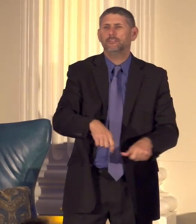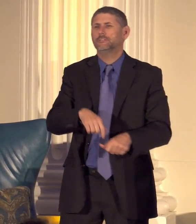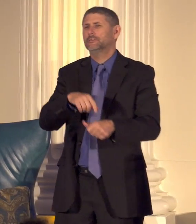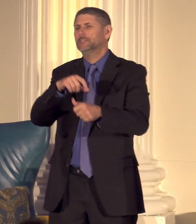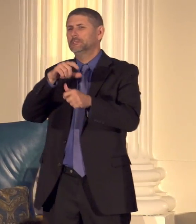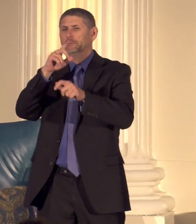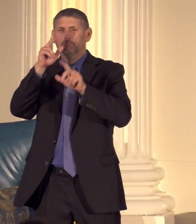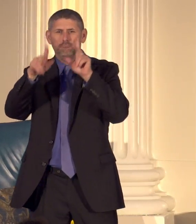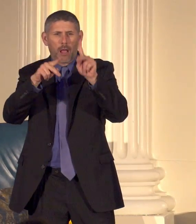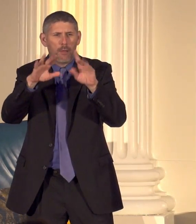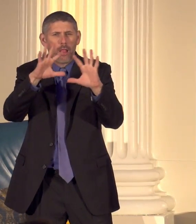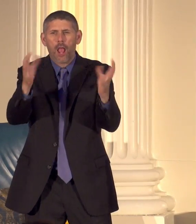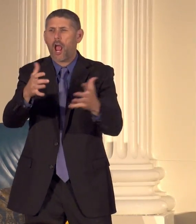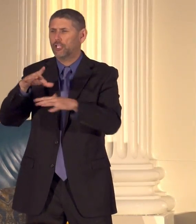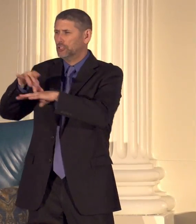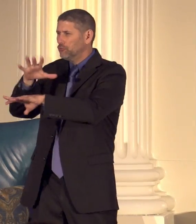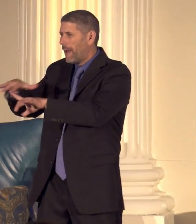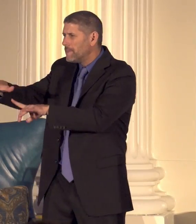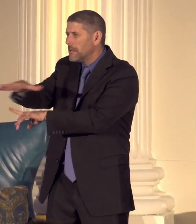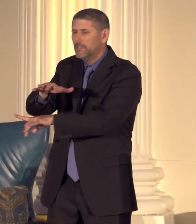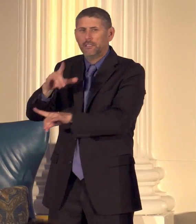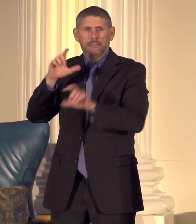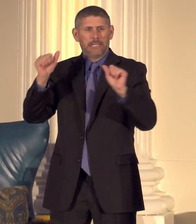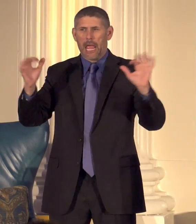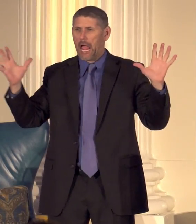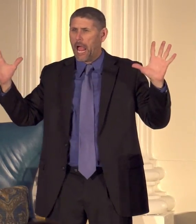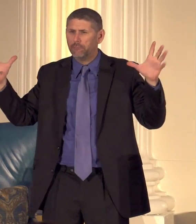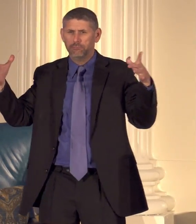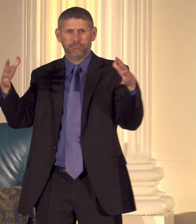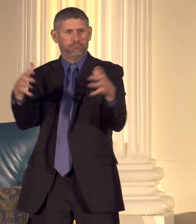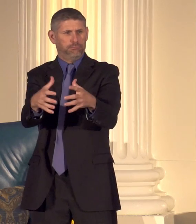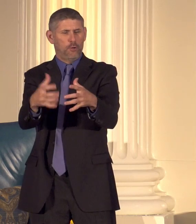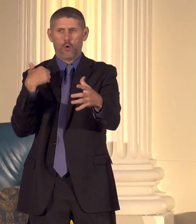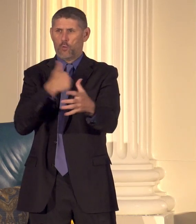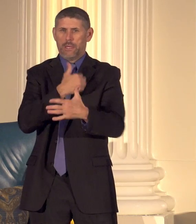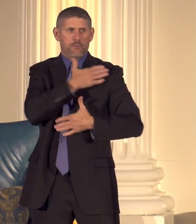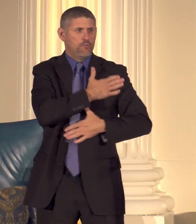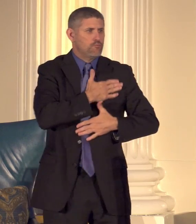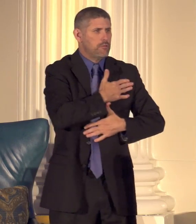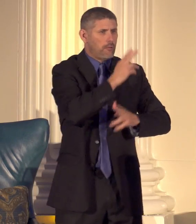diversity can all come together I mean we can appreciate one another regardless